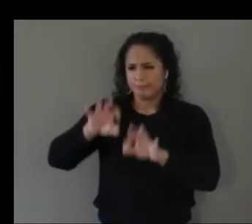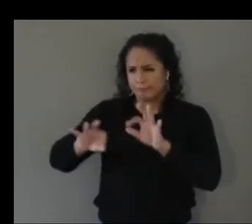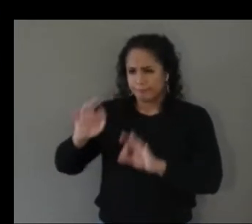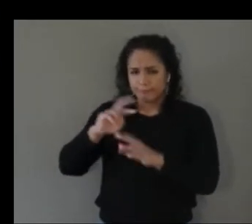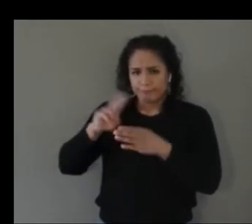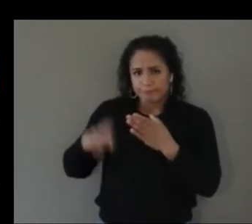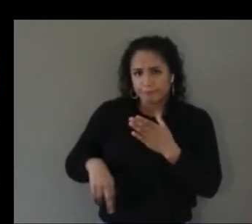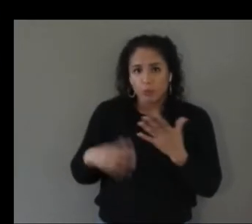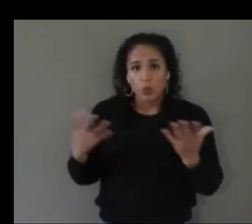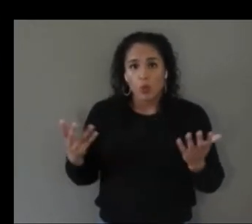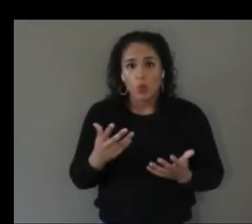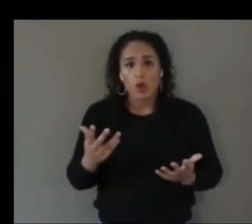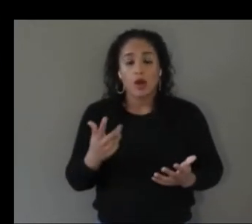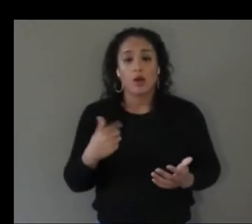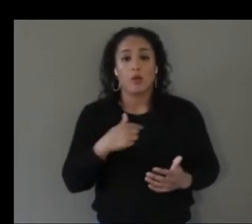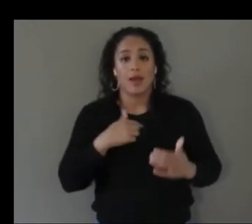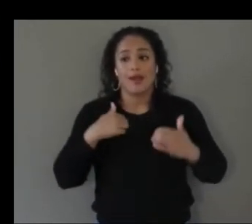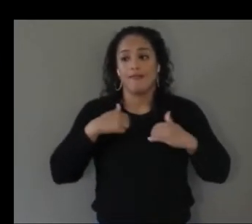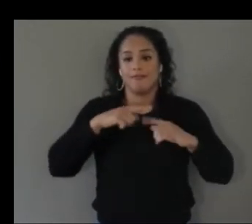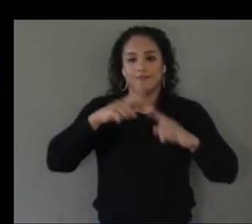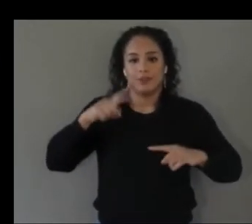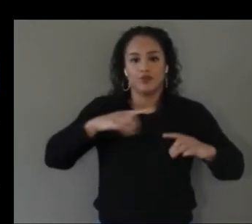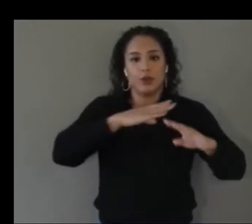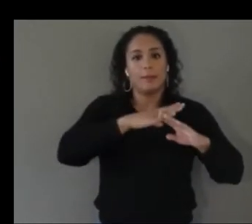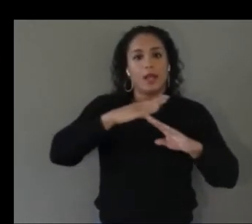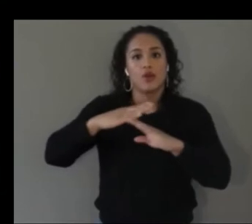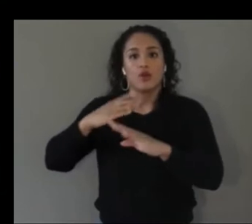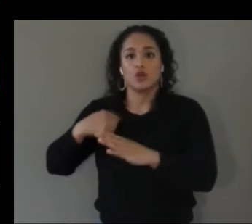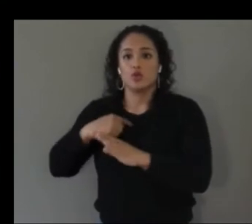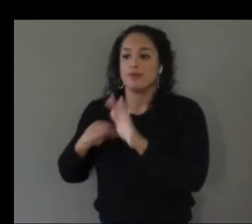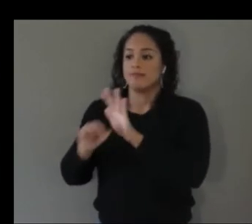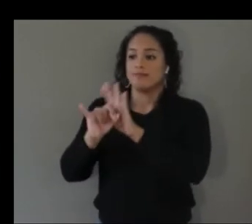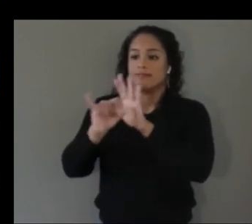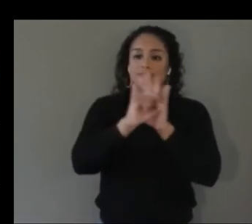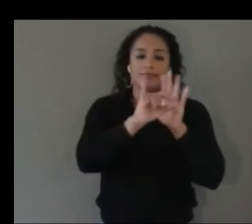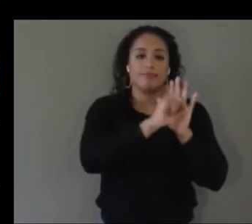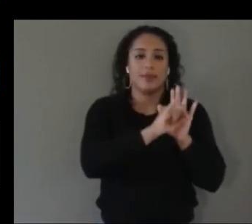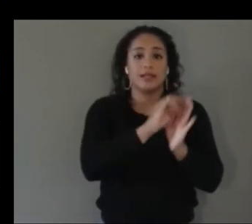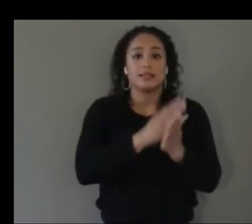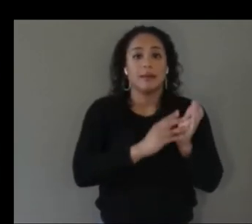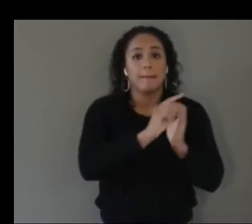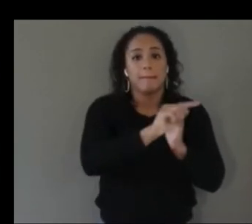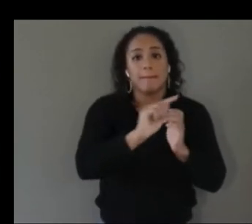different barriers that we identified that might prevent people from being able to engage in these